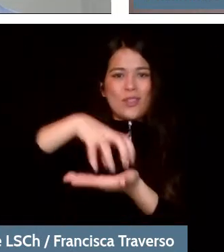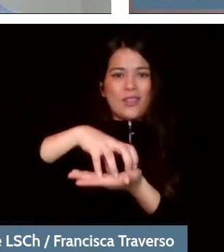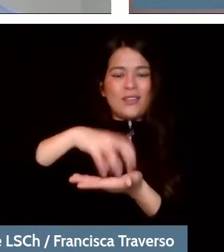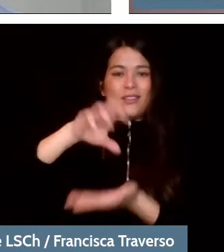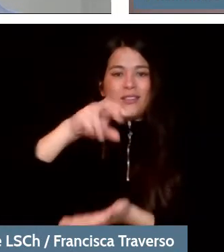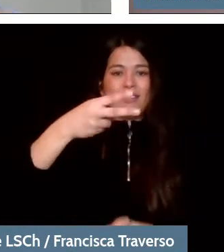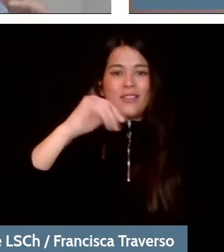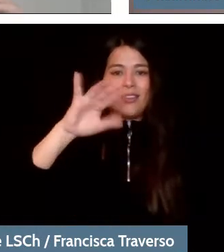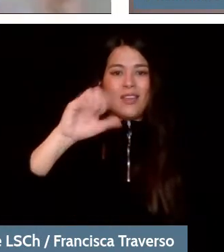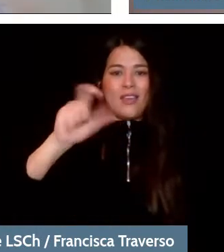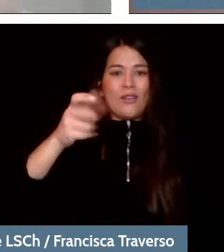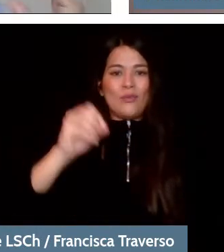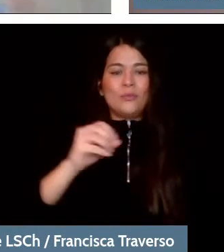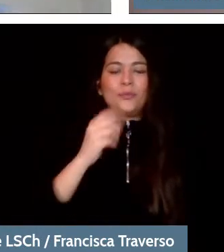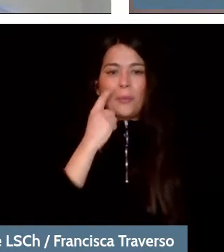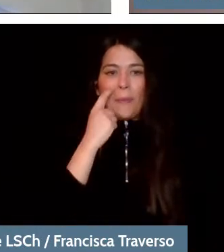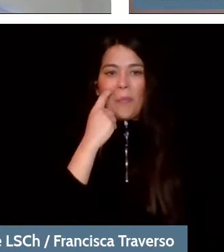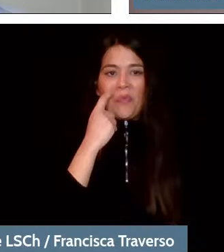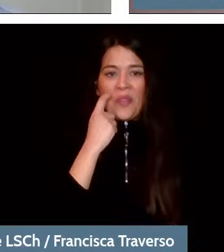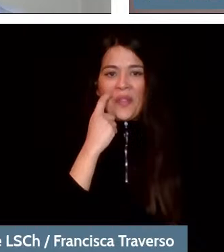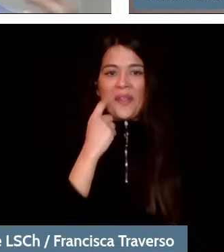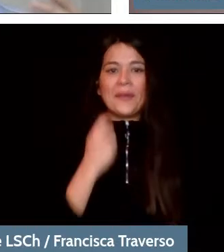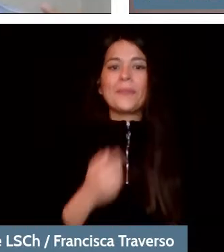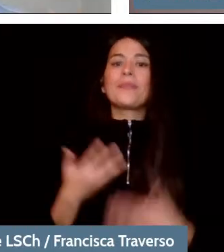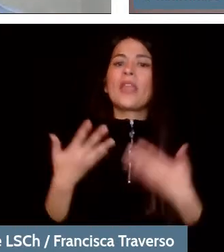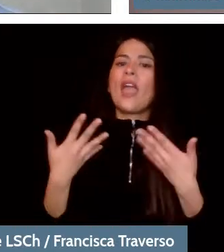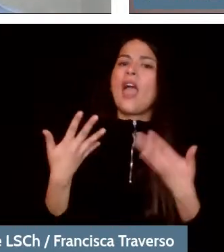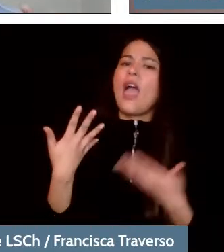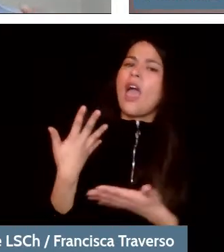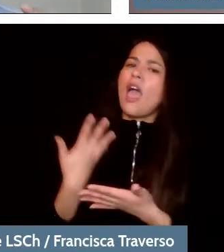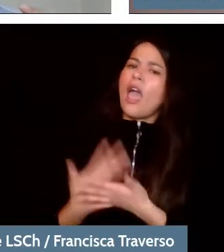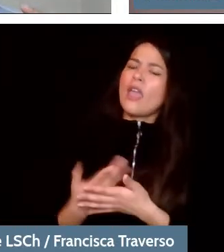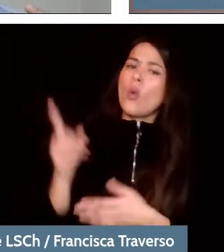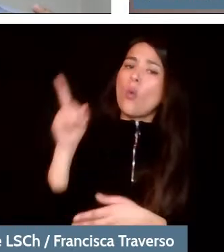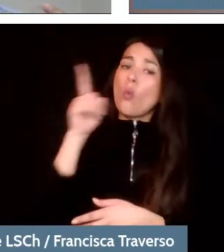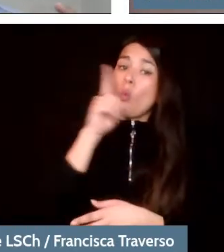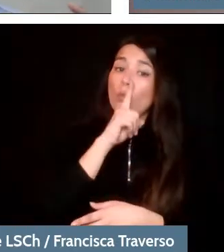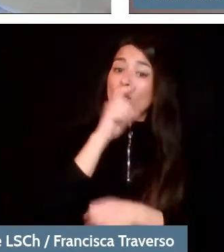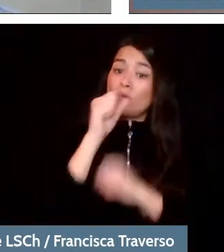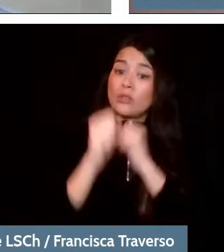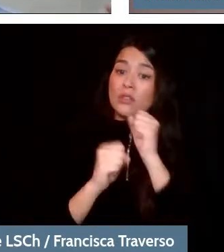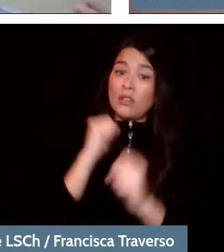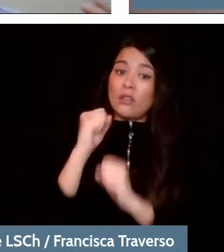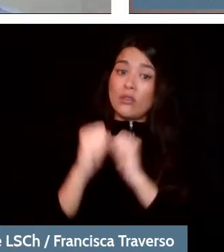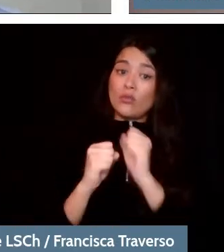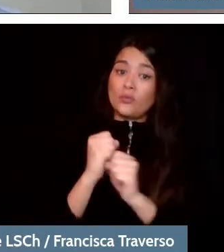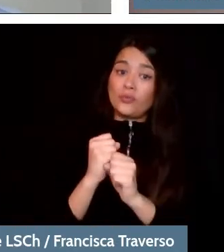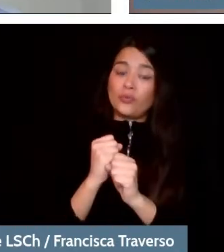There have been quite a few comments in the last few decades, actually, about whether there has been a progressive